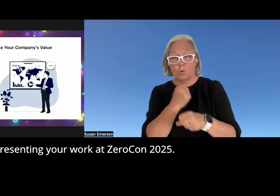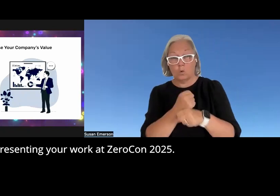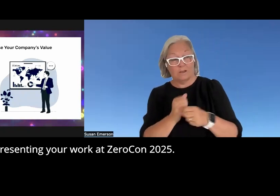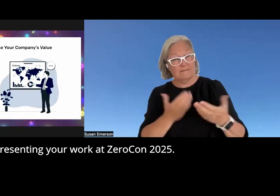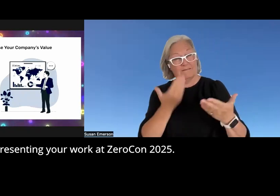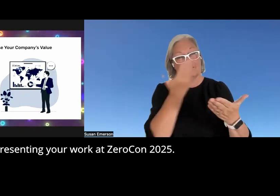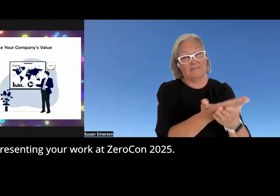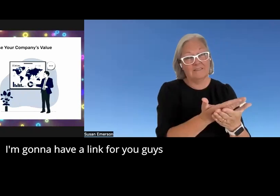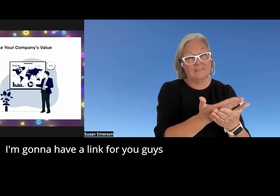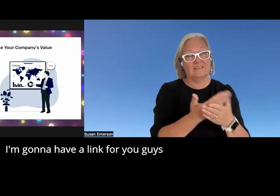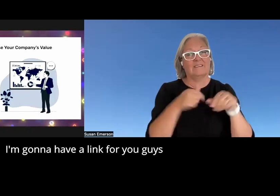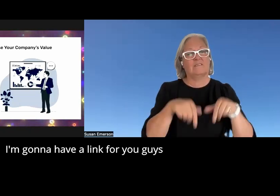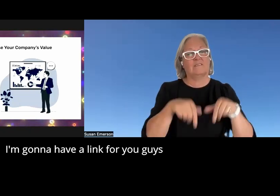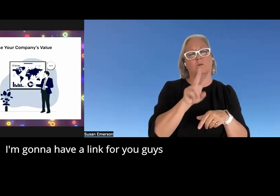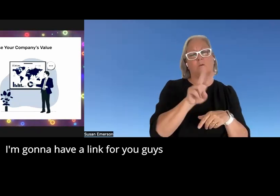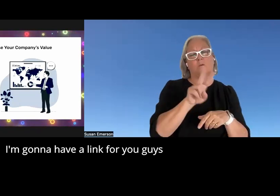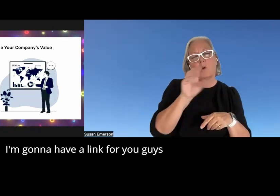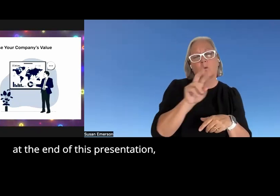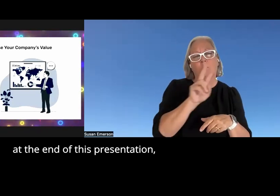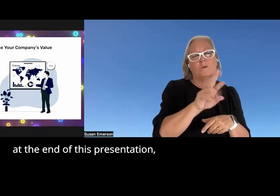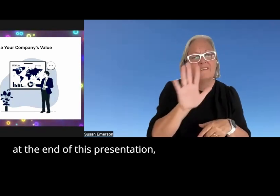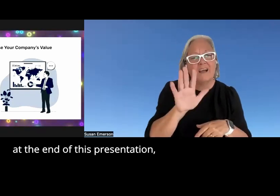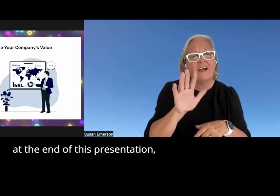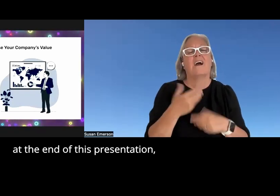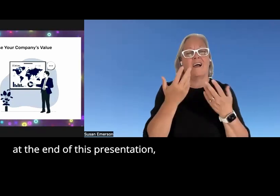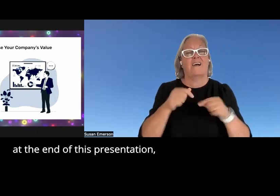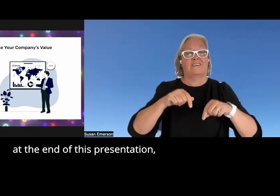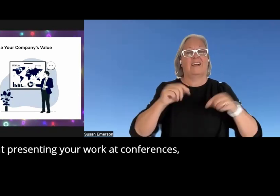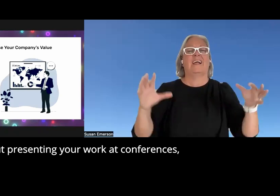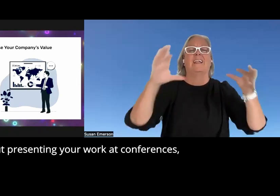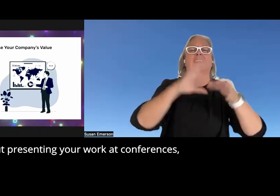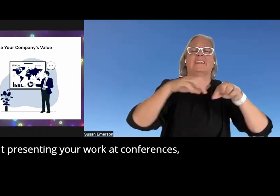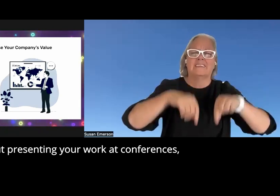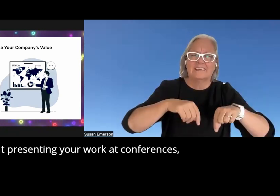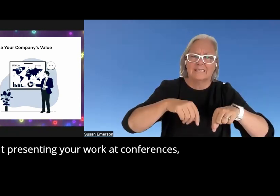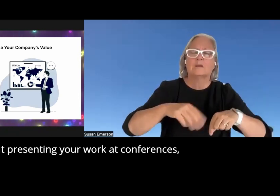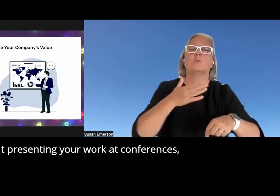2025 I'm going to have a link for you guys at the end of this presentation but presenting your work